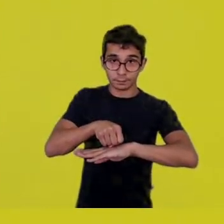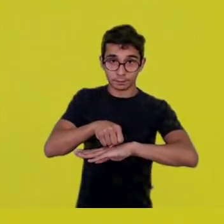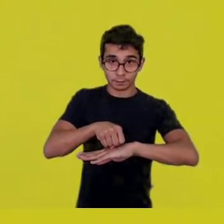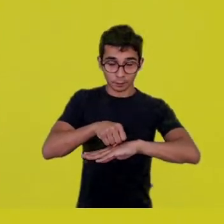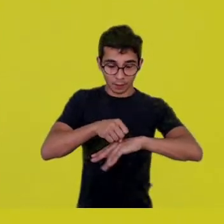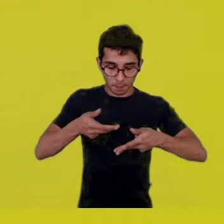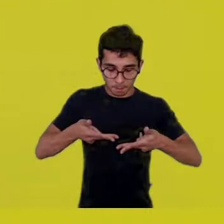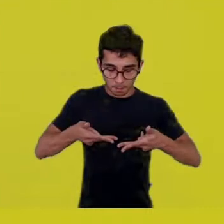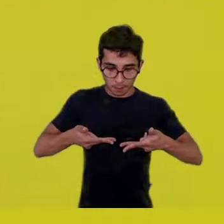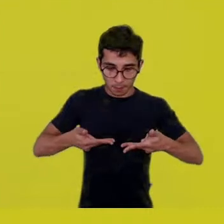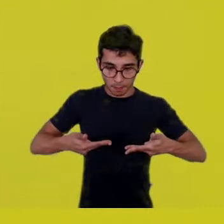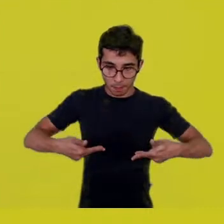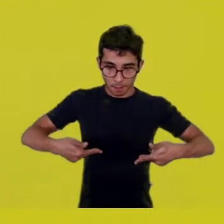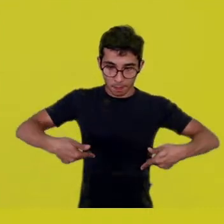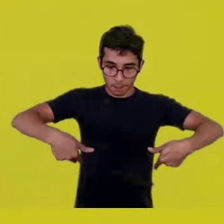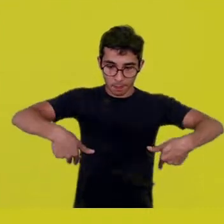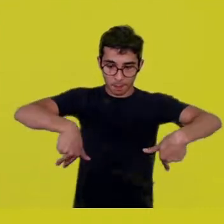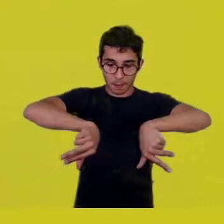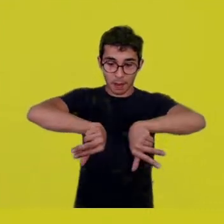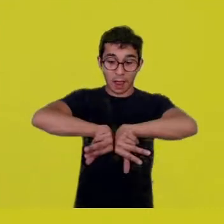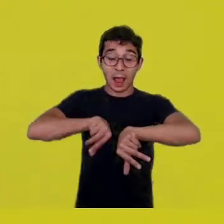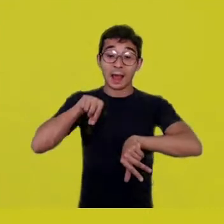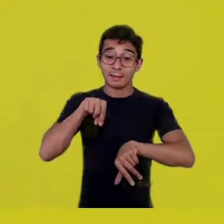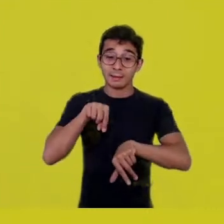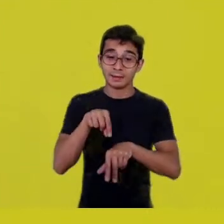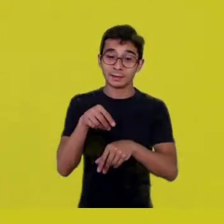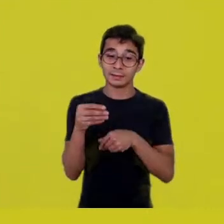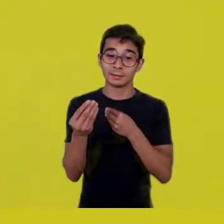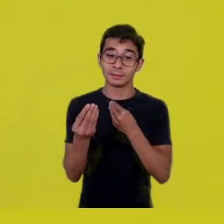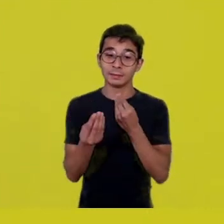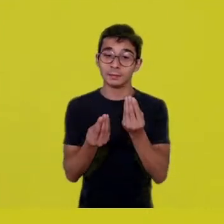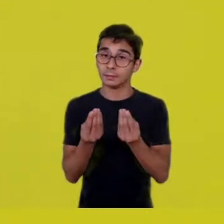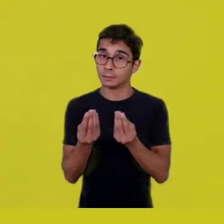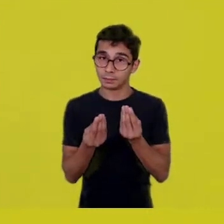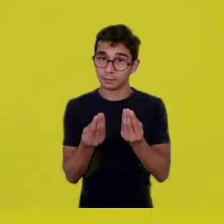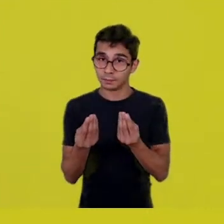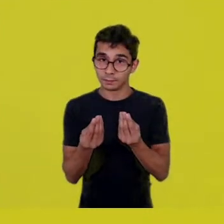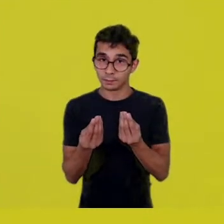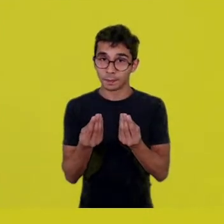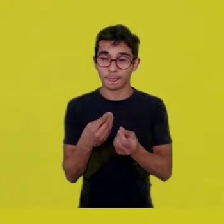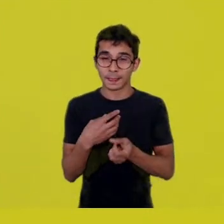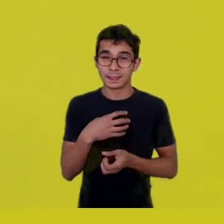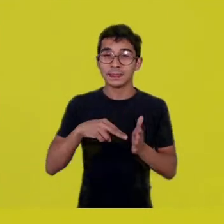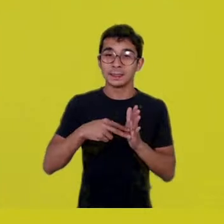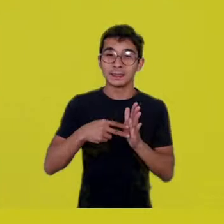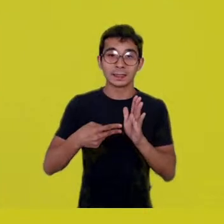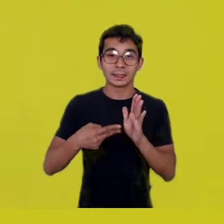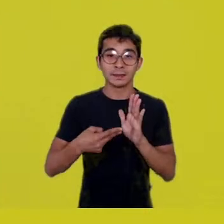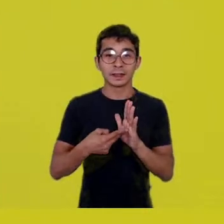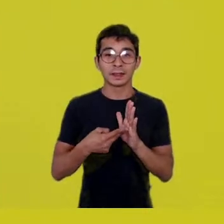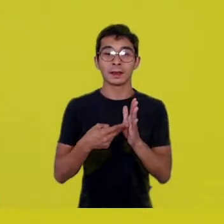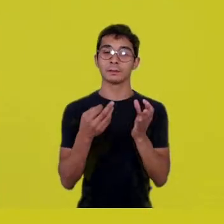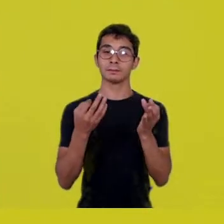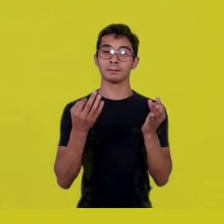This experience has a wonderful sense of meditation,